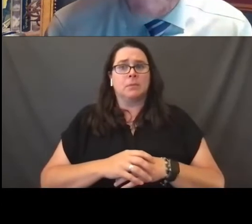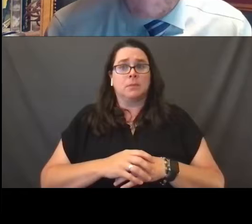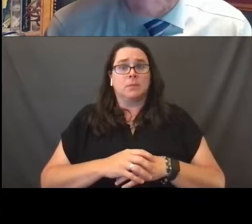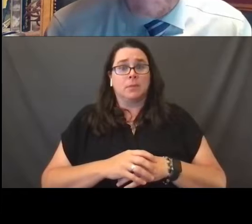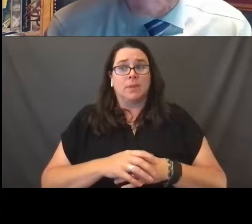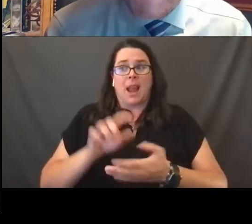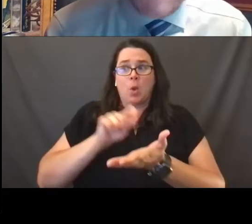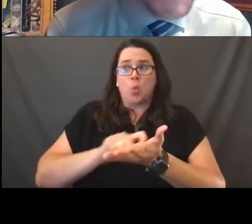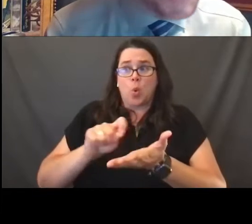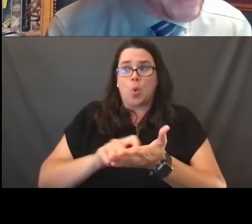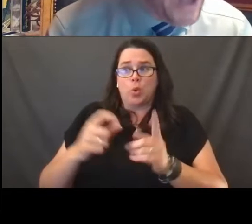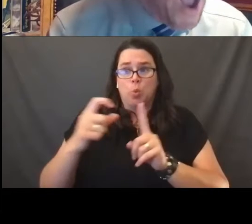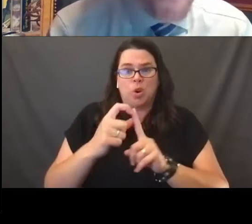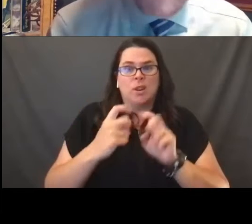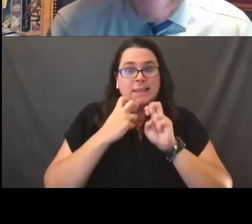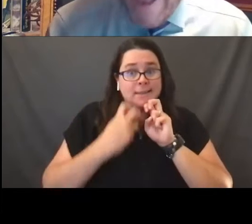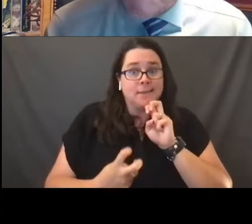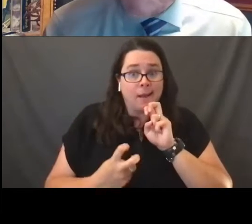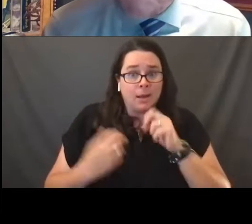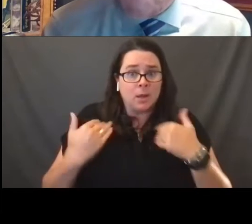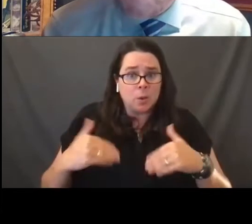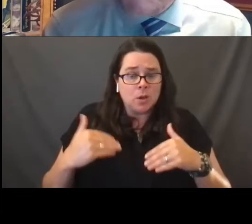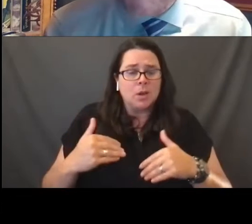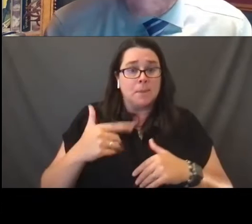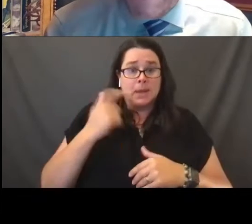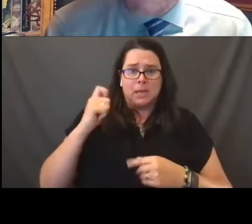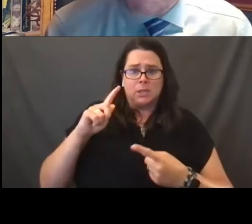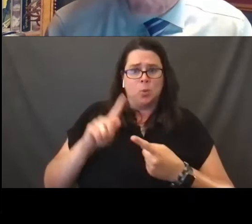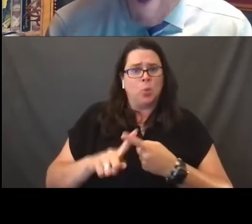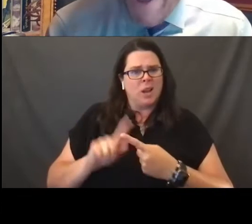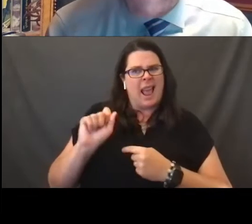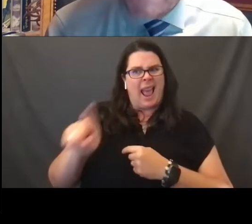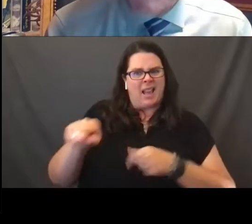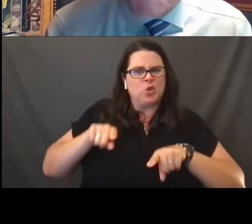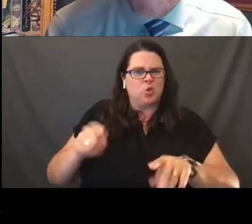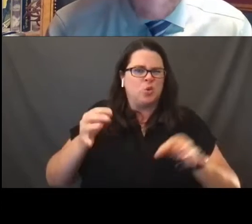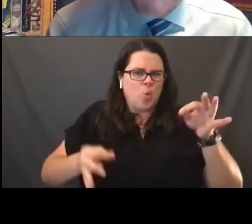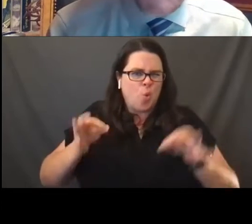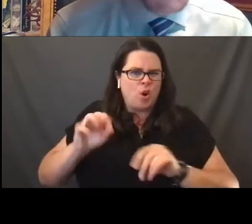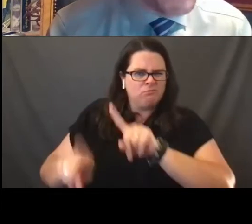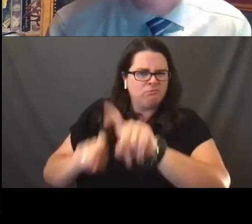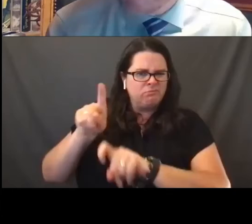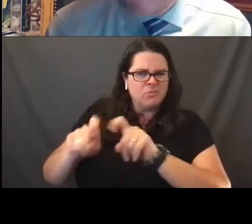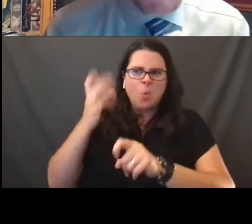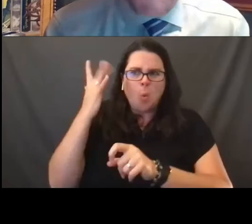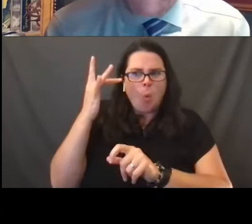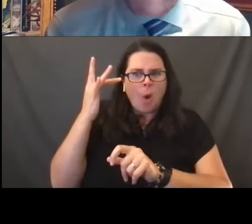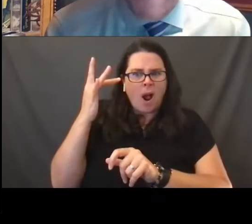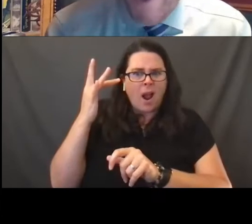because it is so stunning to see. When asked during the course of litigation, why it is you fired this wonderful employee